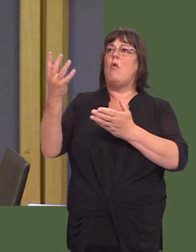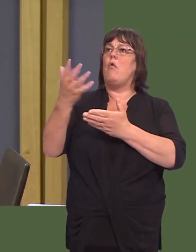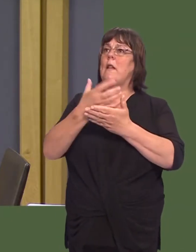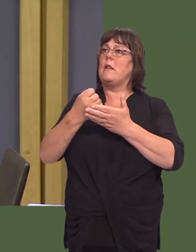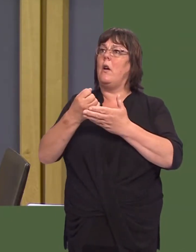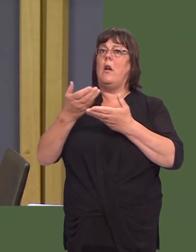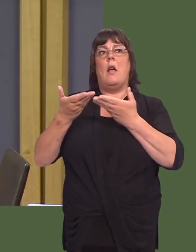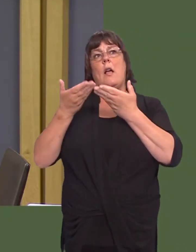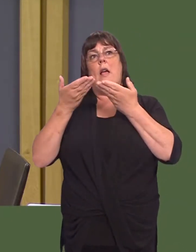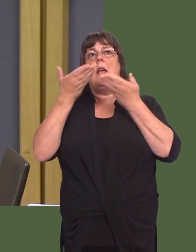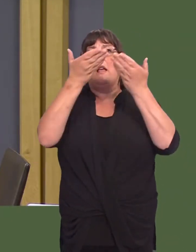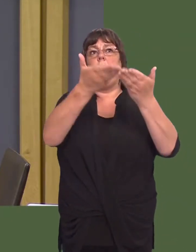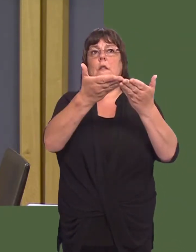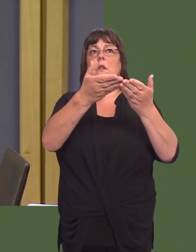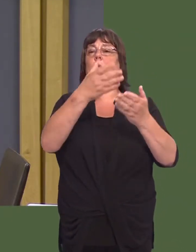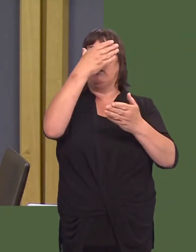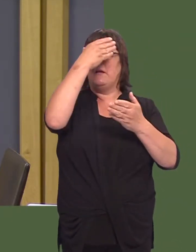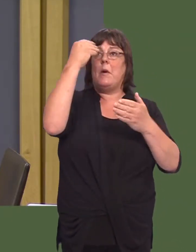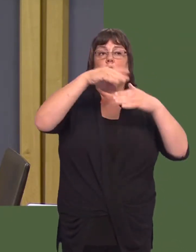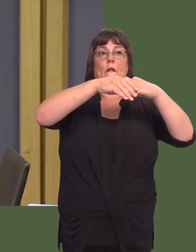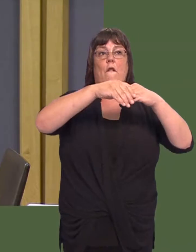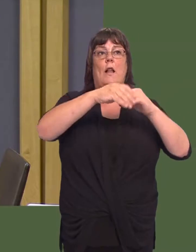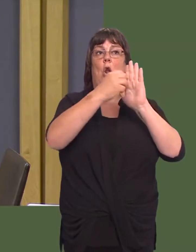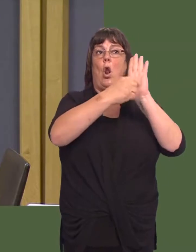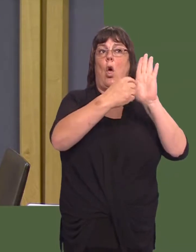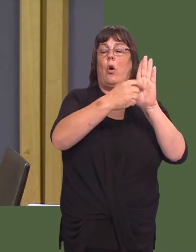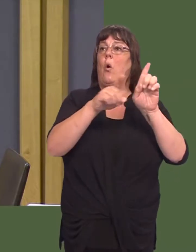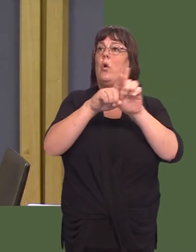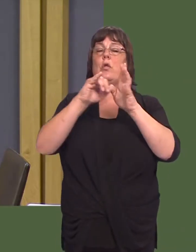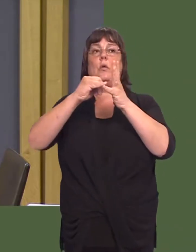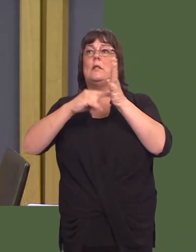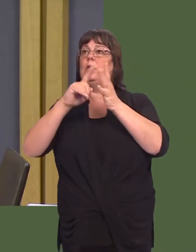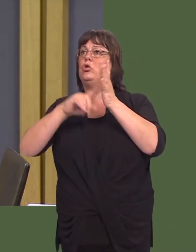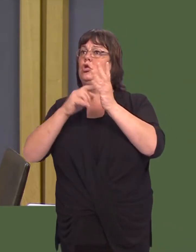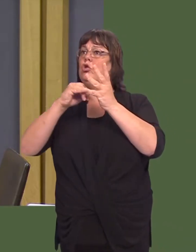Dementia Friends logo, and Iím particularly pleased that St Josephís high school in my